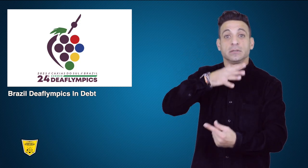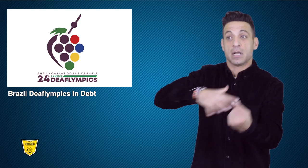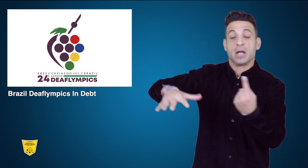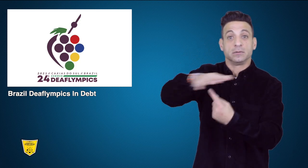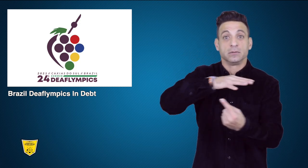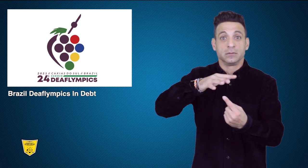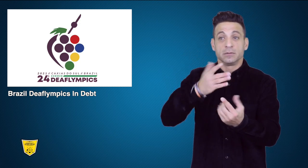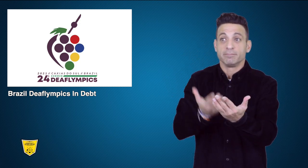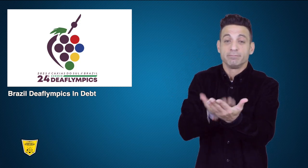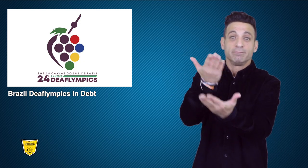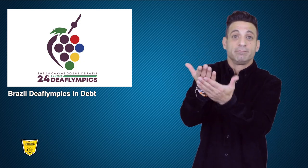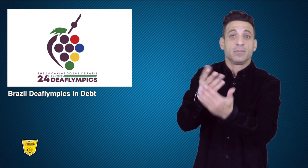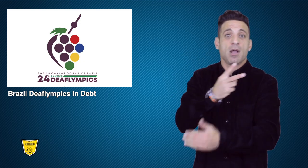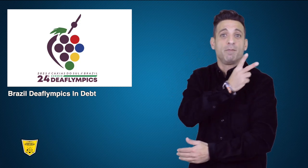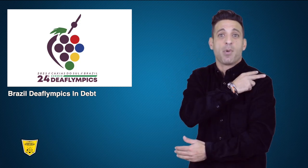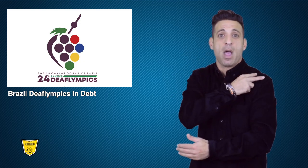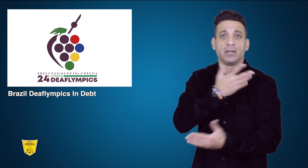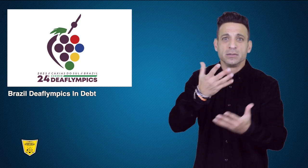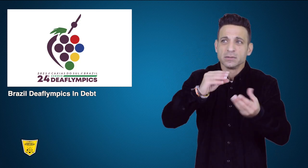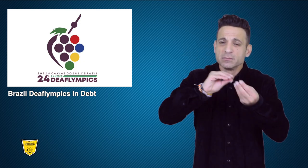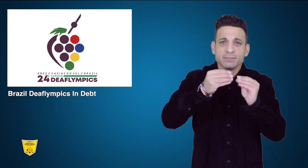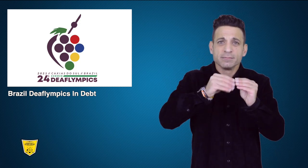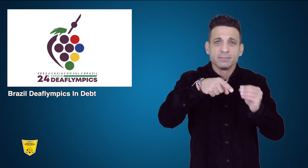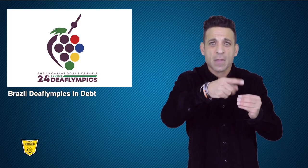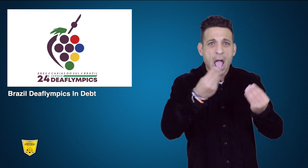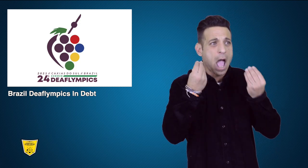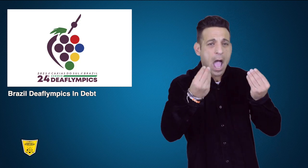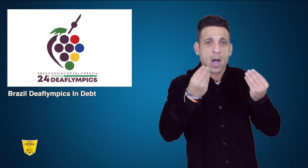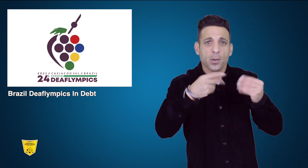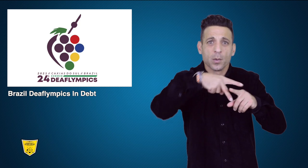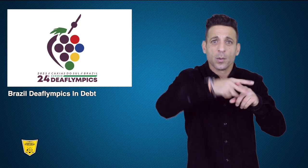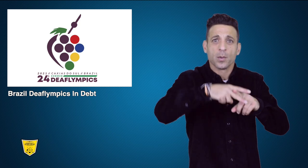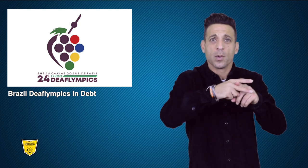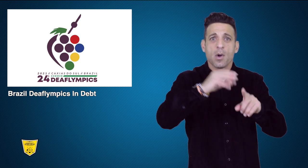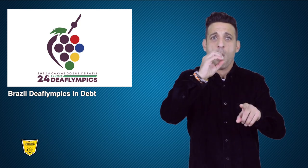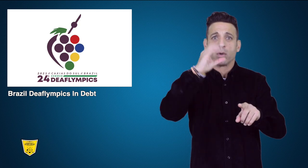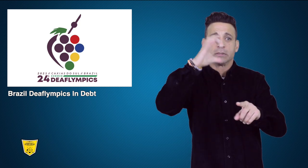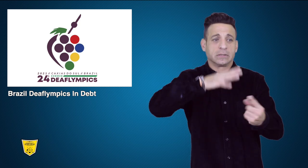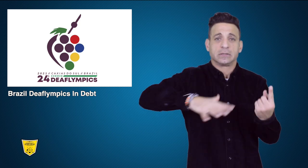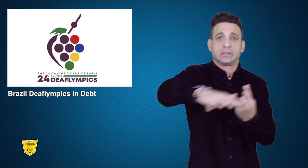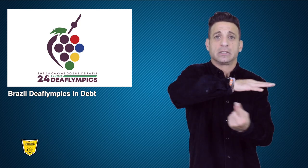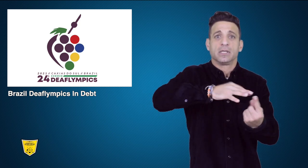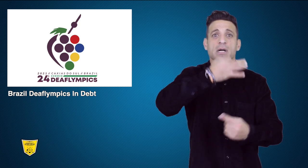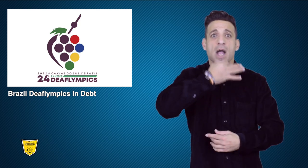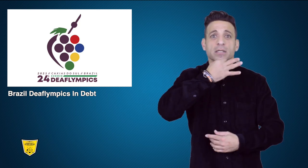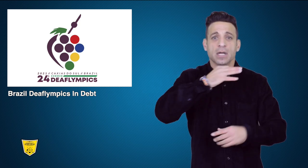filed a police report against the local Organising Committee